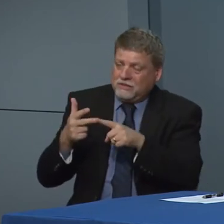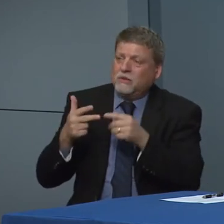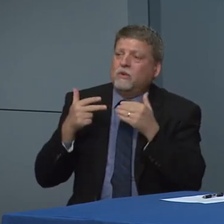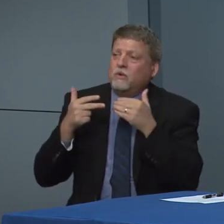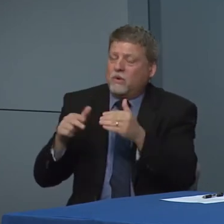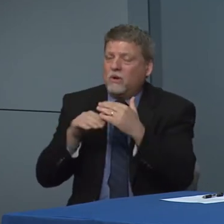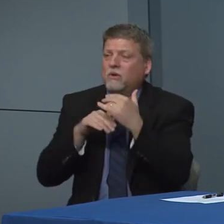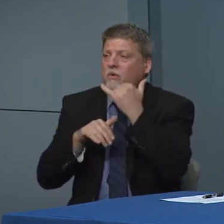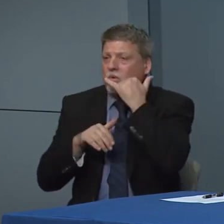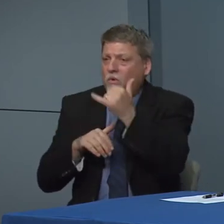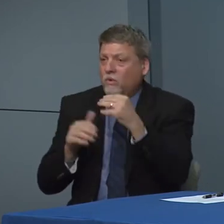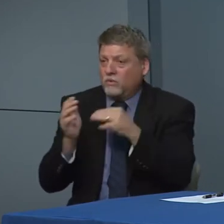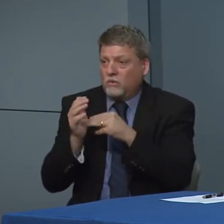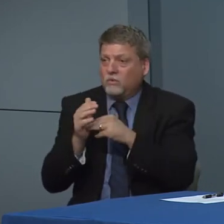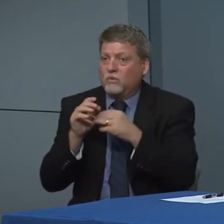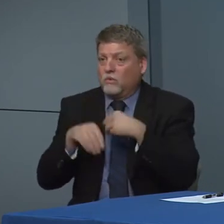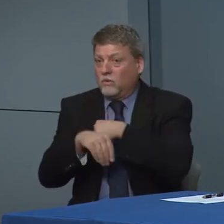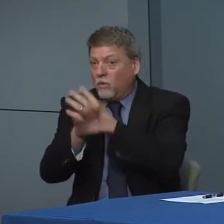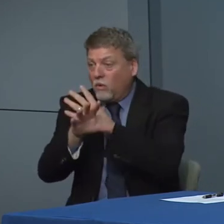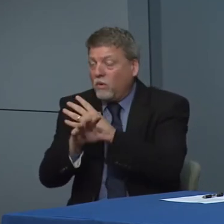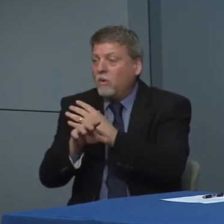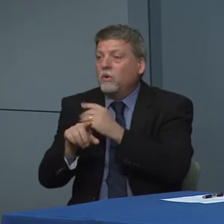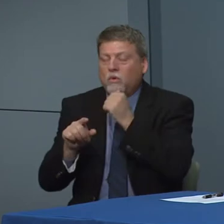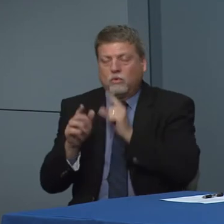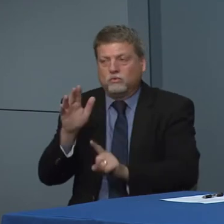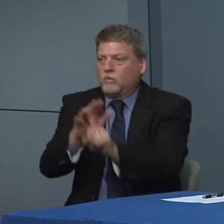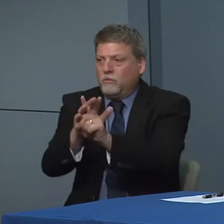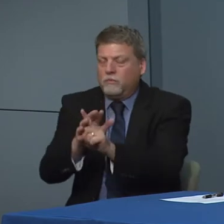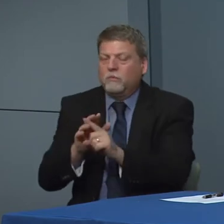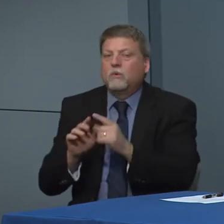your doctor. Make sure you call ahead. So that folks can be